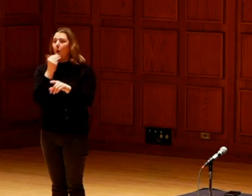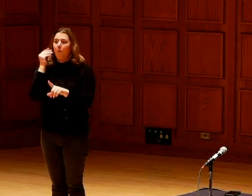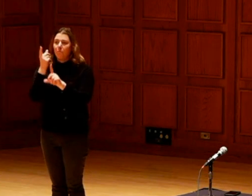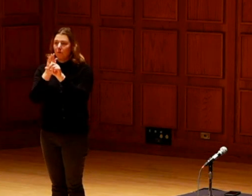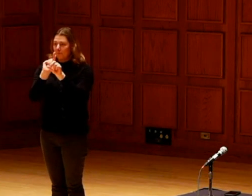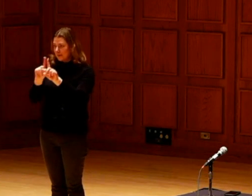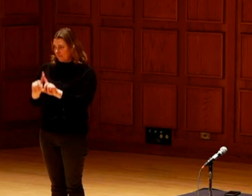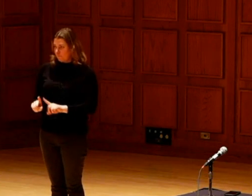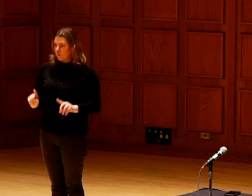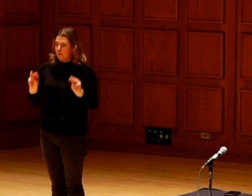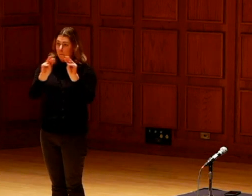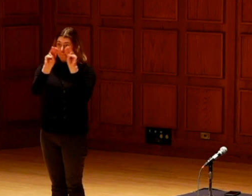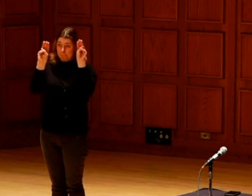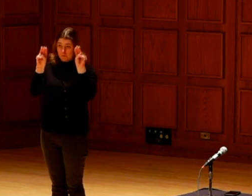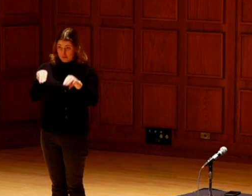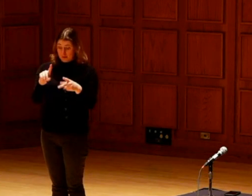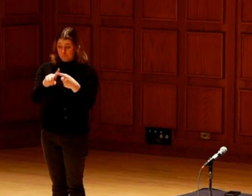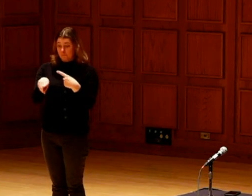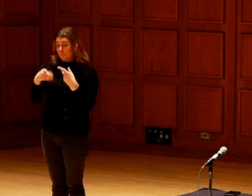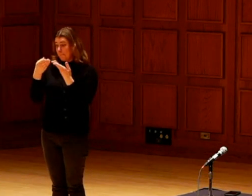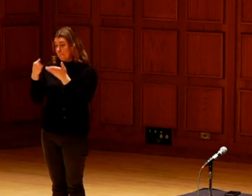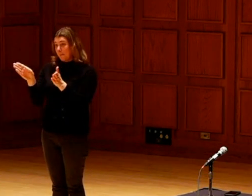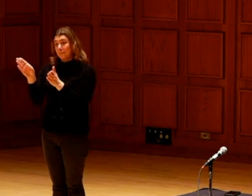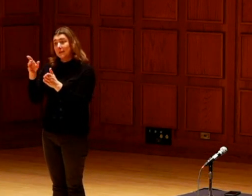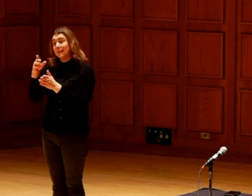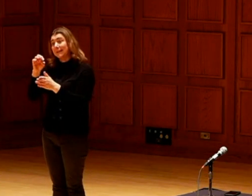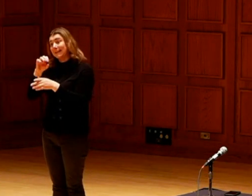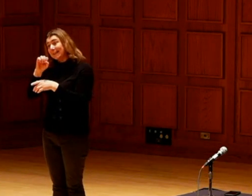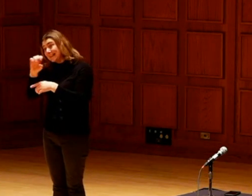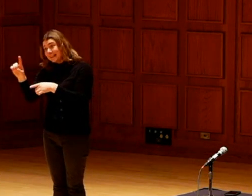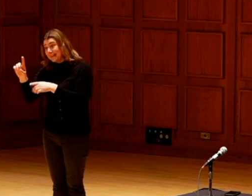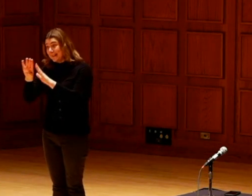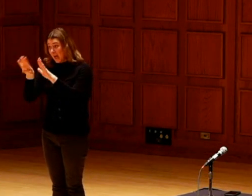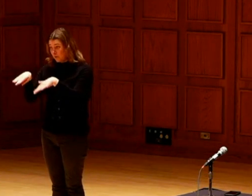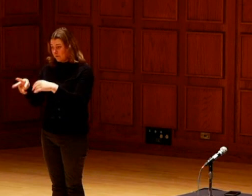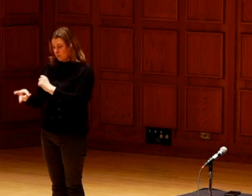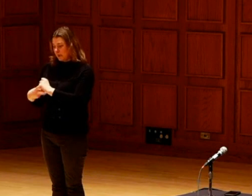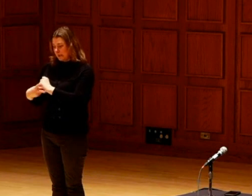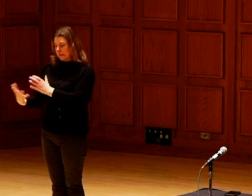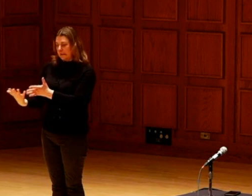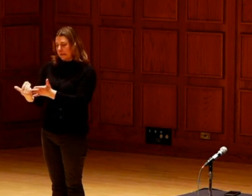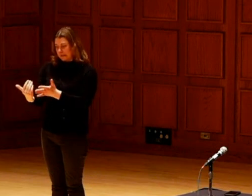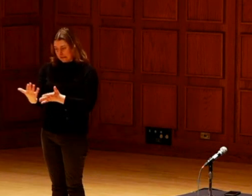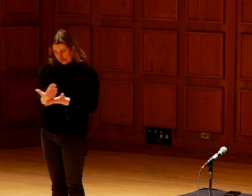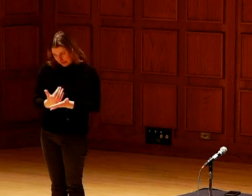those seeds home from different museums and public seed houses and institutions where they were collected.